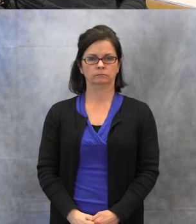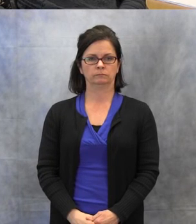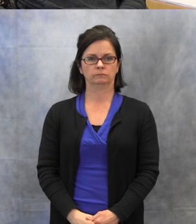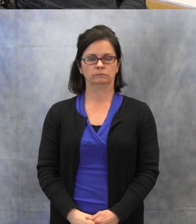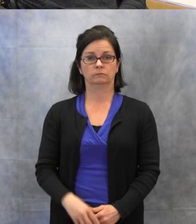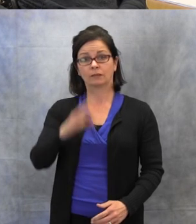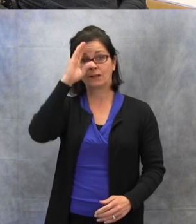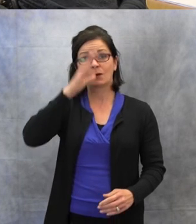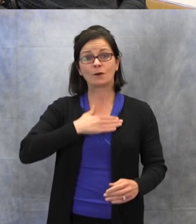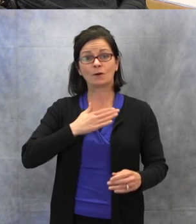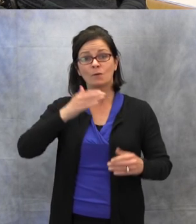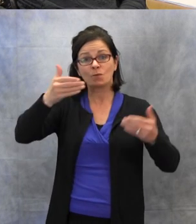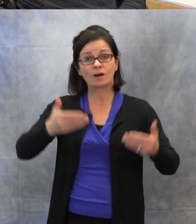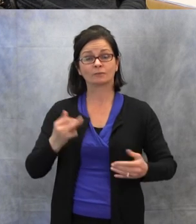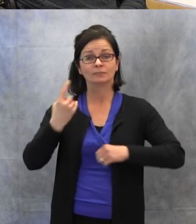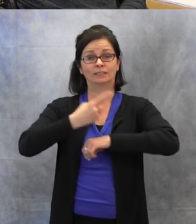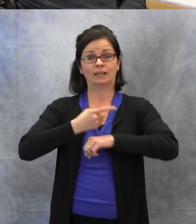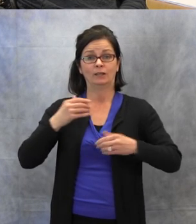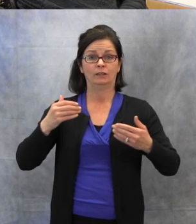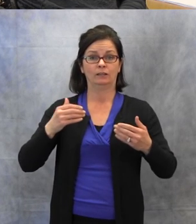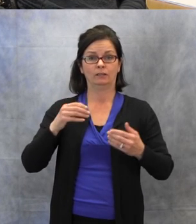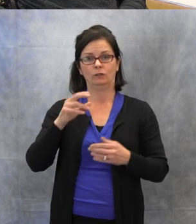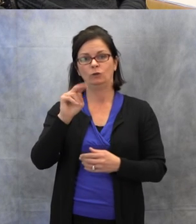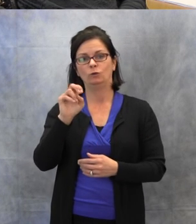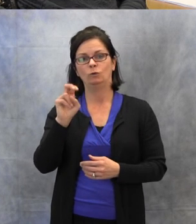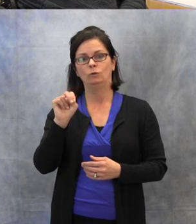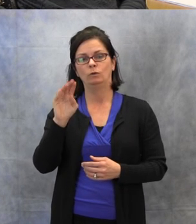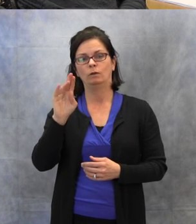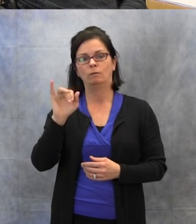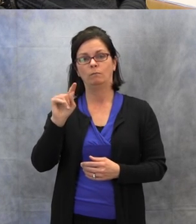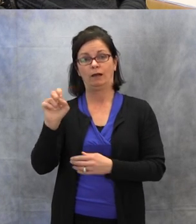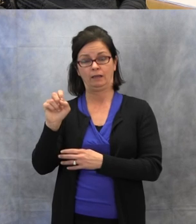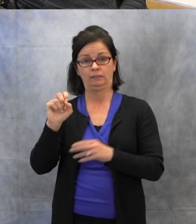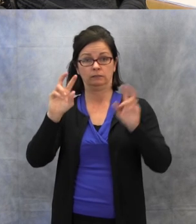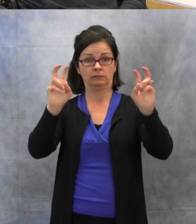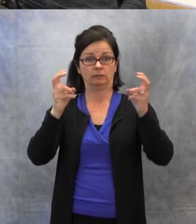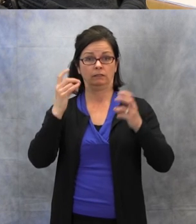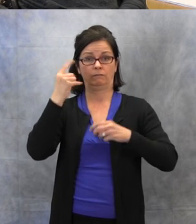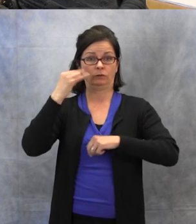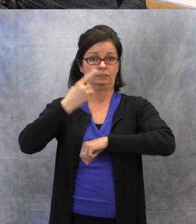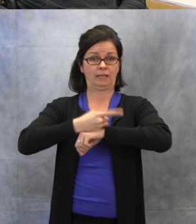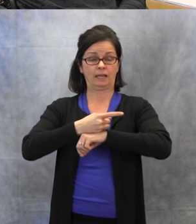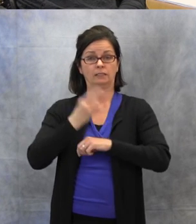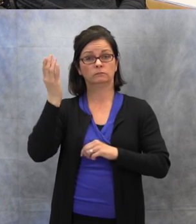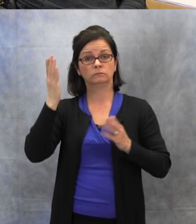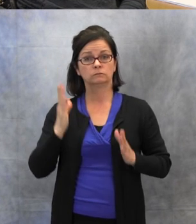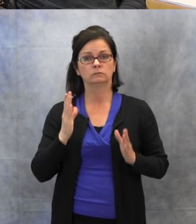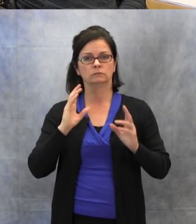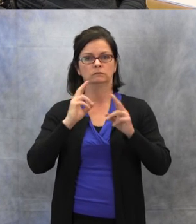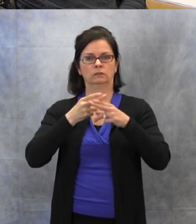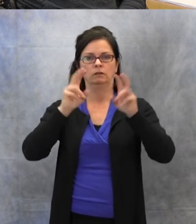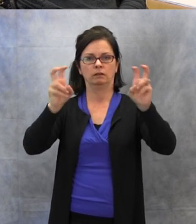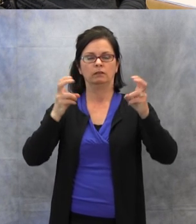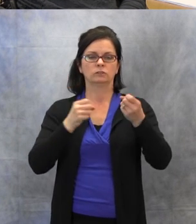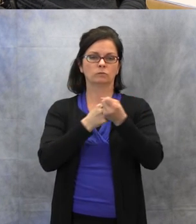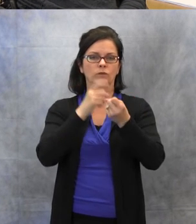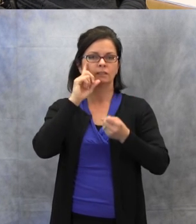Hello. Welcome to today's Noon Byte. The title for today's presentation is "Supporting Deaf and Hard of Hearing Students